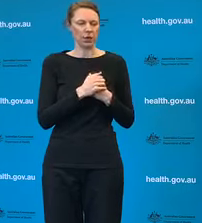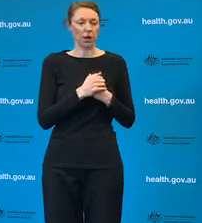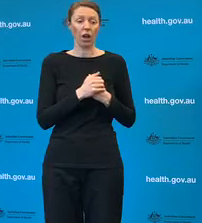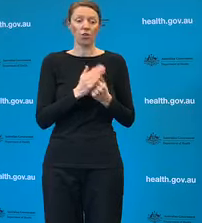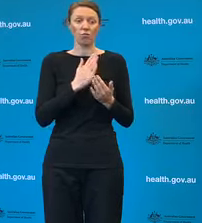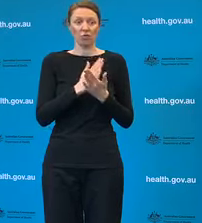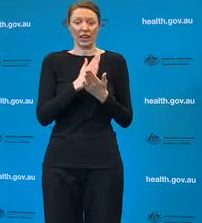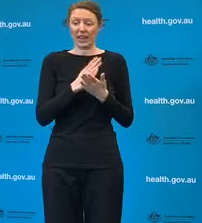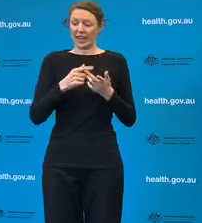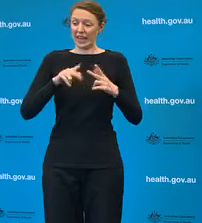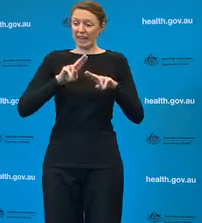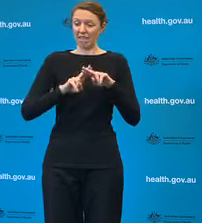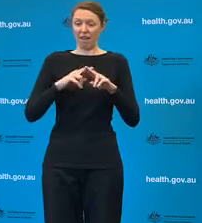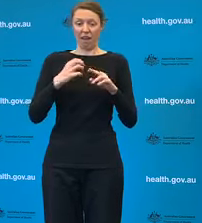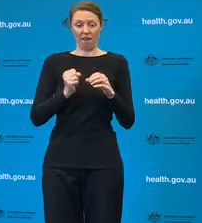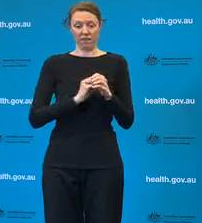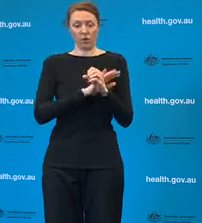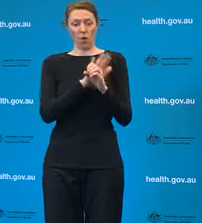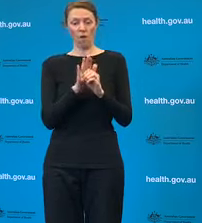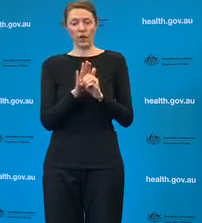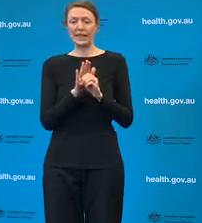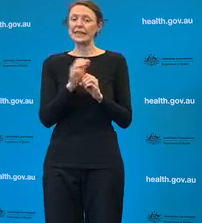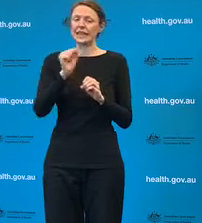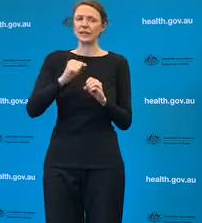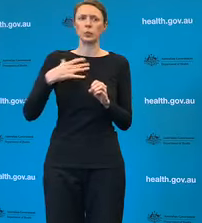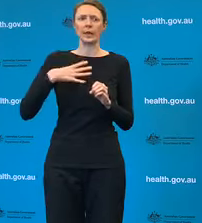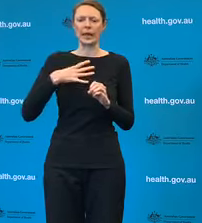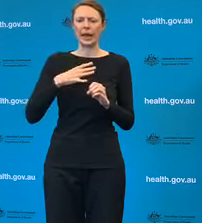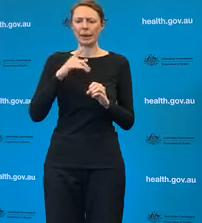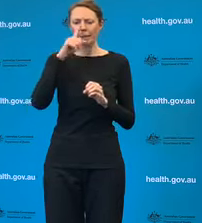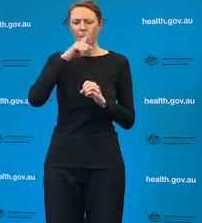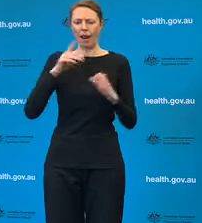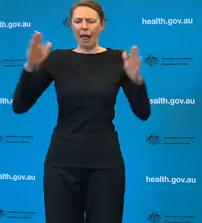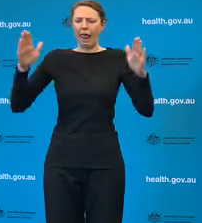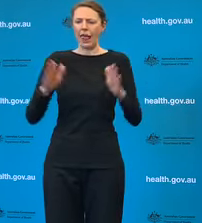When and whether you use borders for that restriction purpose is up to the